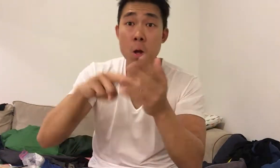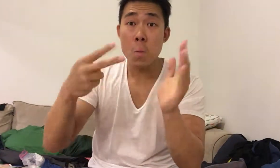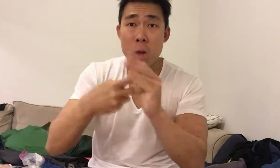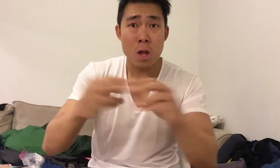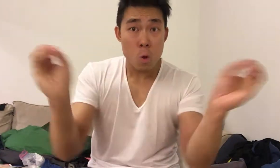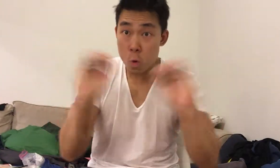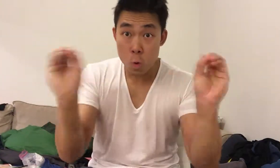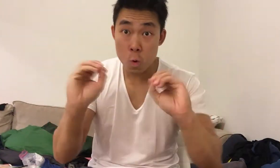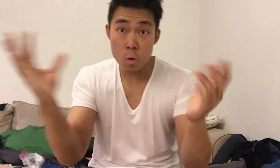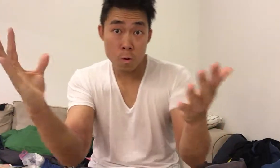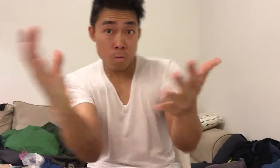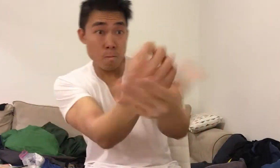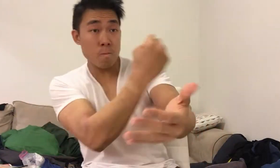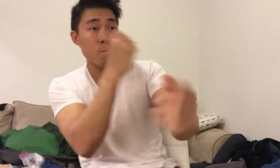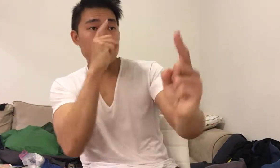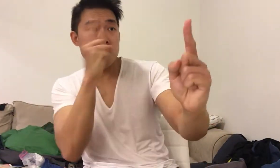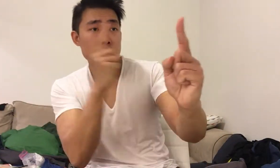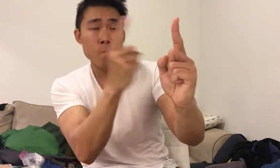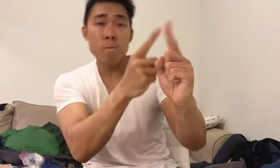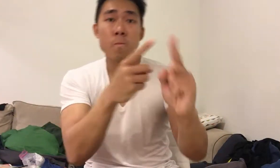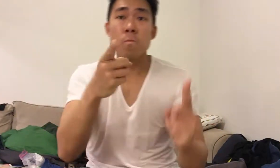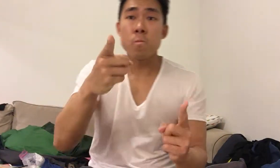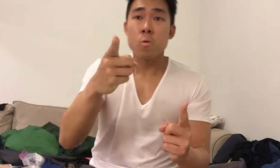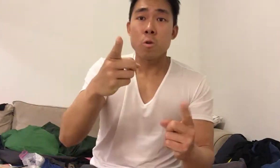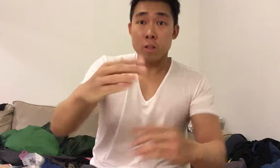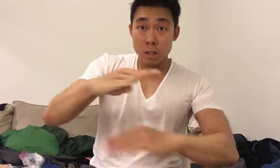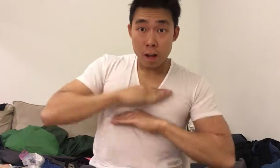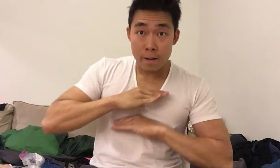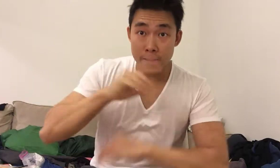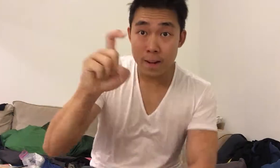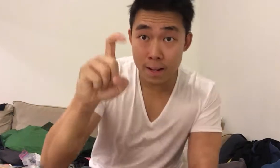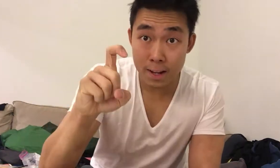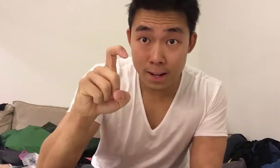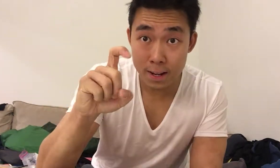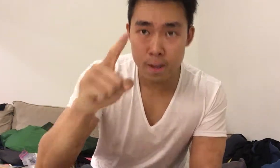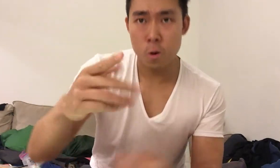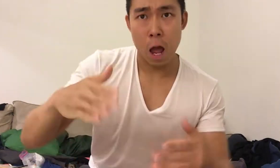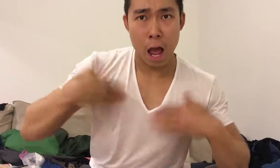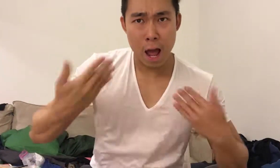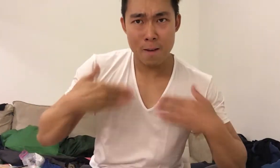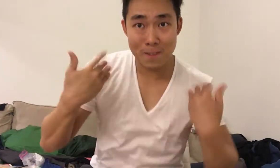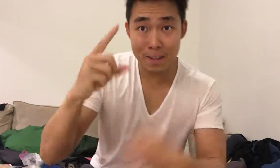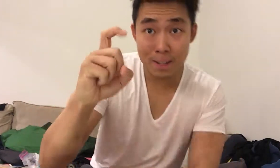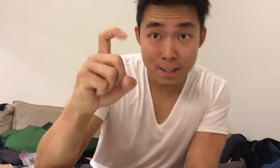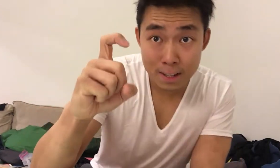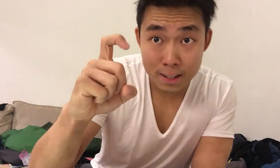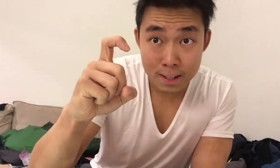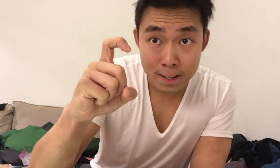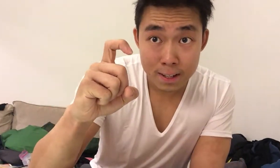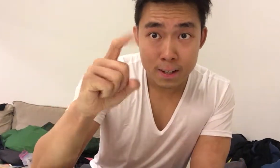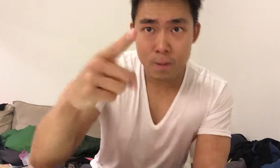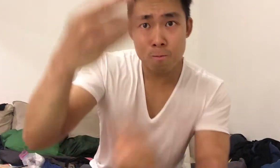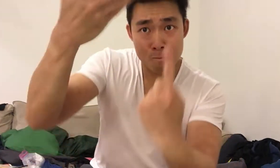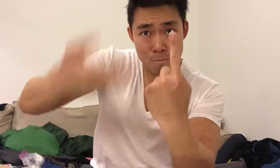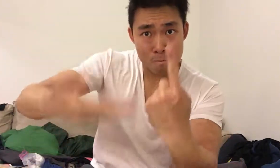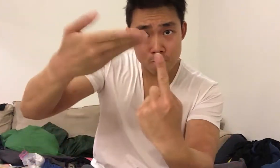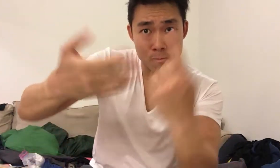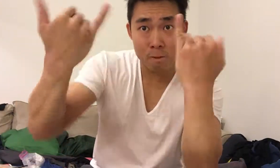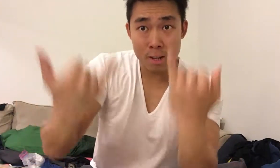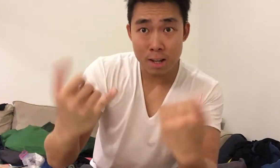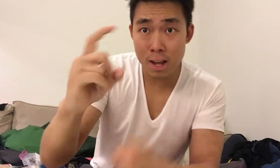Mean if you don't at least try to achieve your goals, you'd be satsified? Happy? With what you have now?